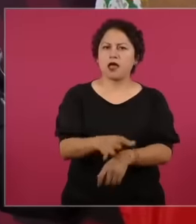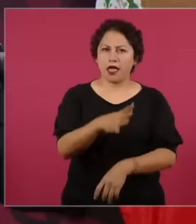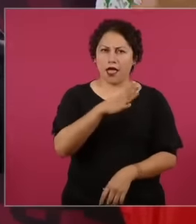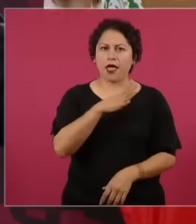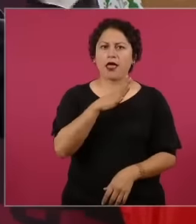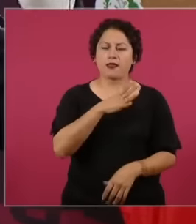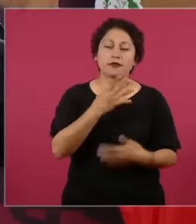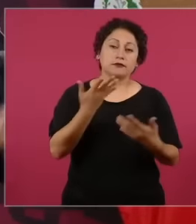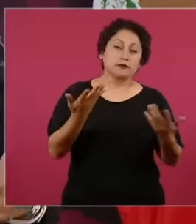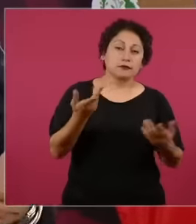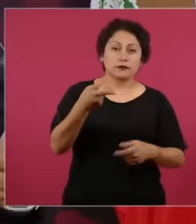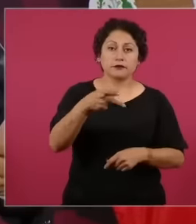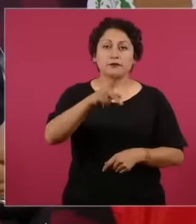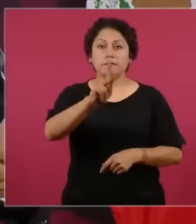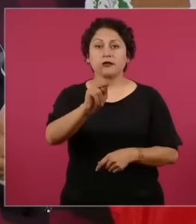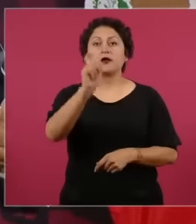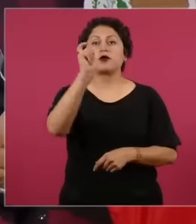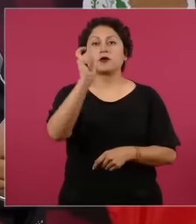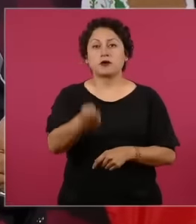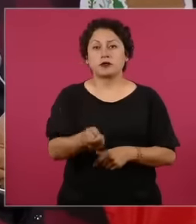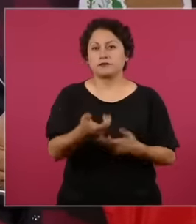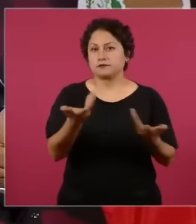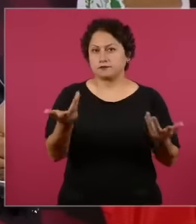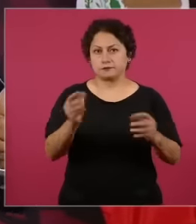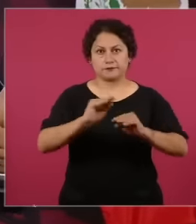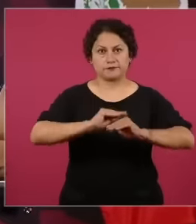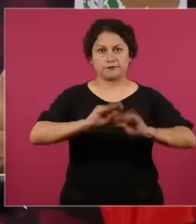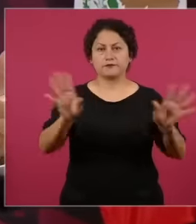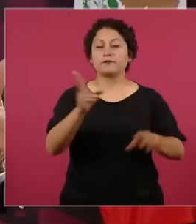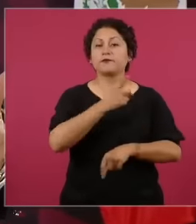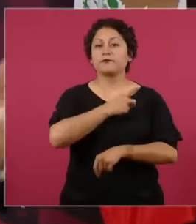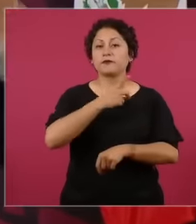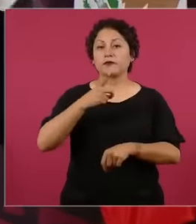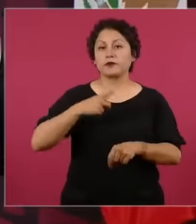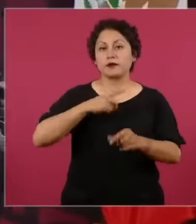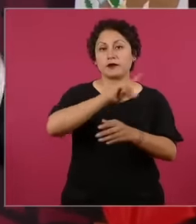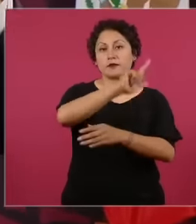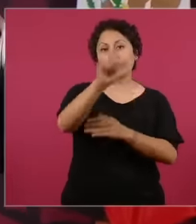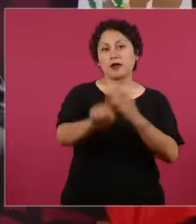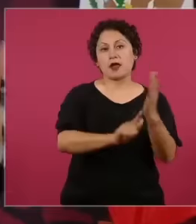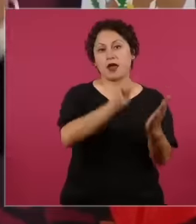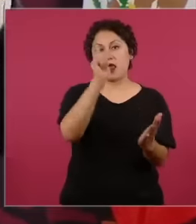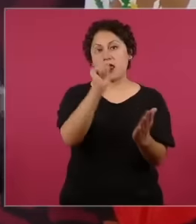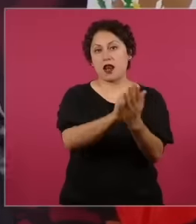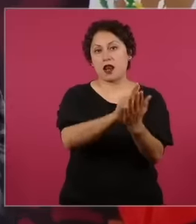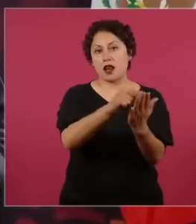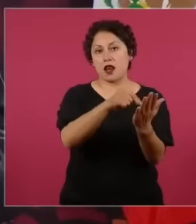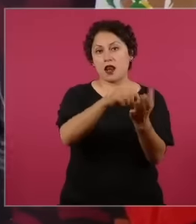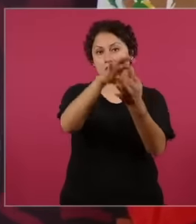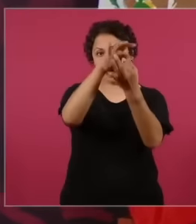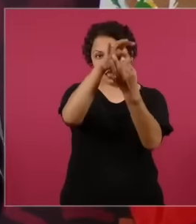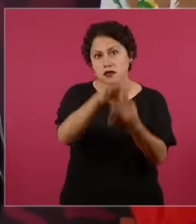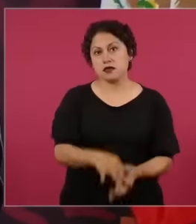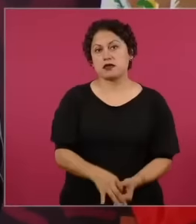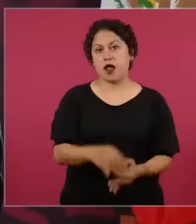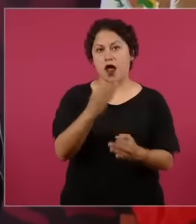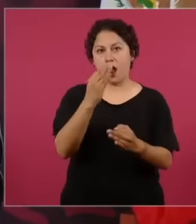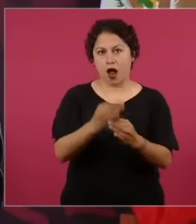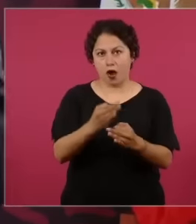there is a legal framework Now There is an authentic rule of law, not